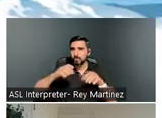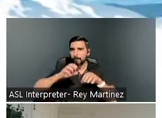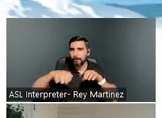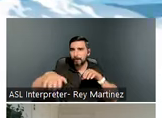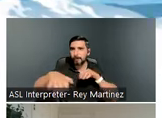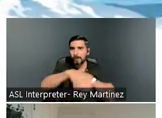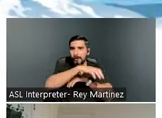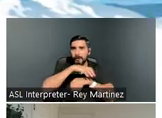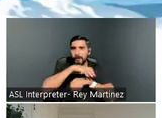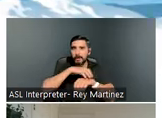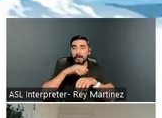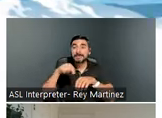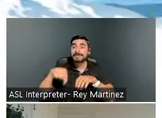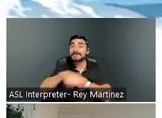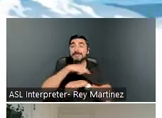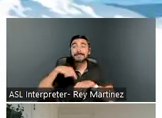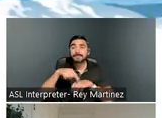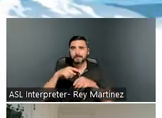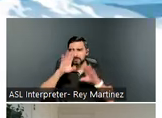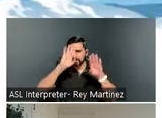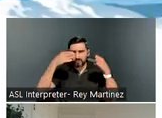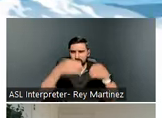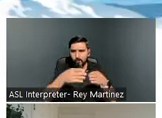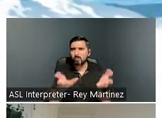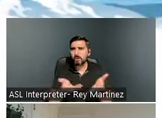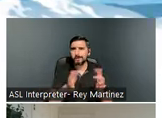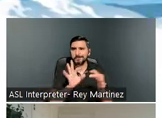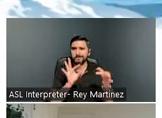the connection - right, that we’ve been talking about this entire time - the connection between